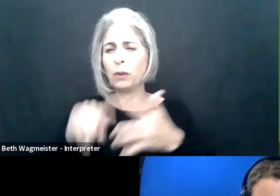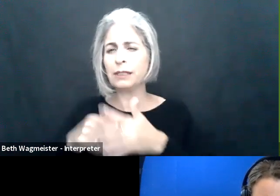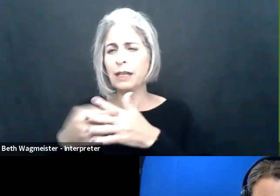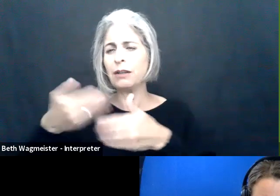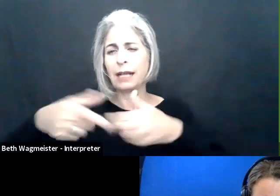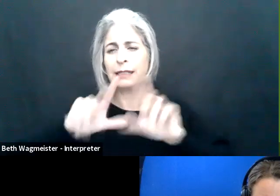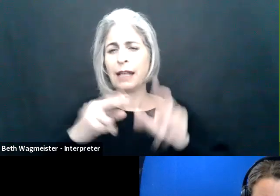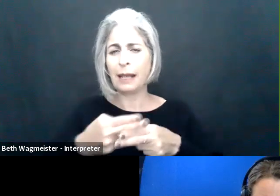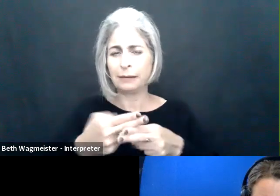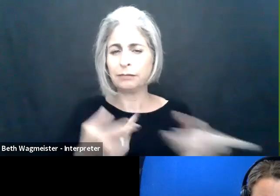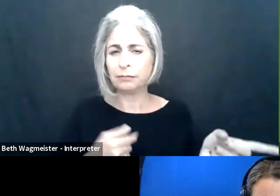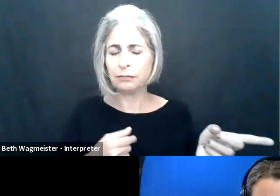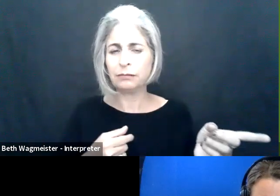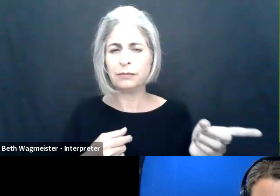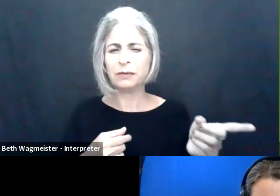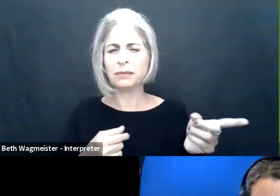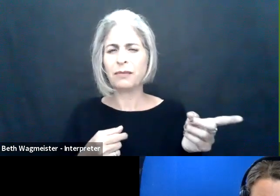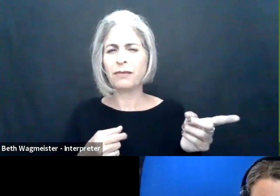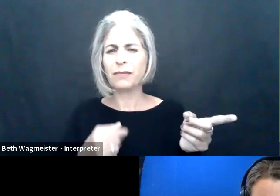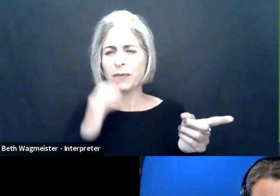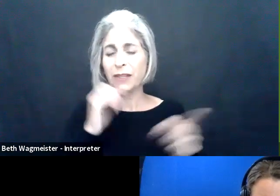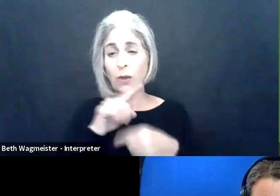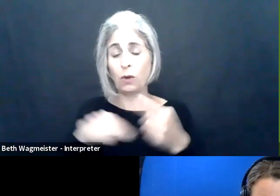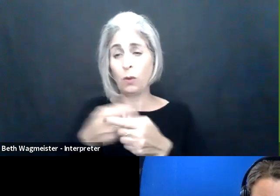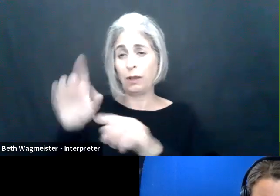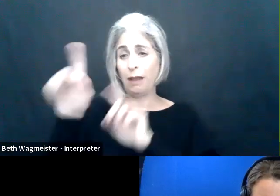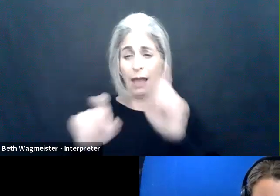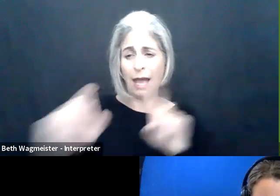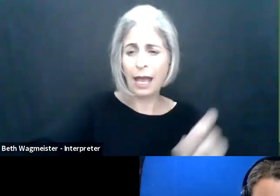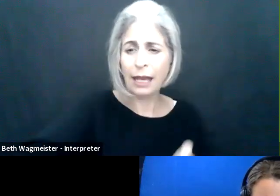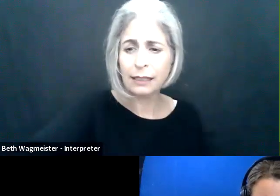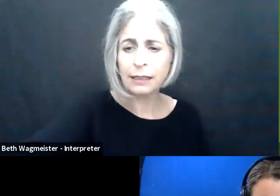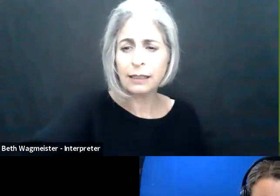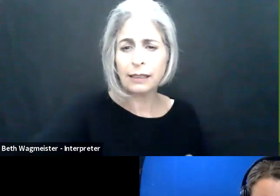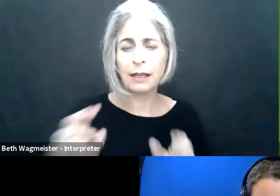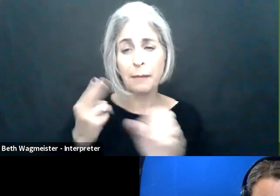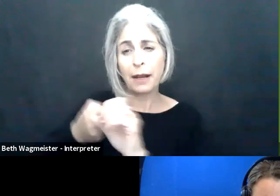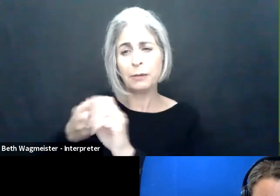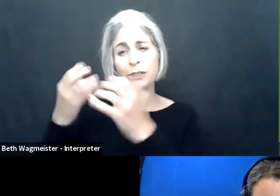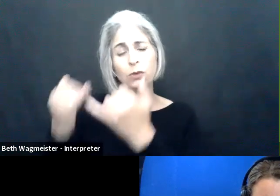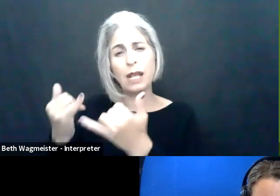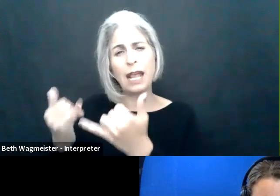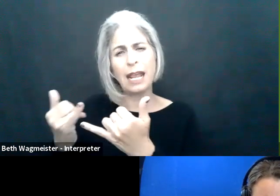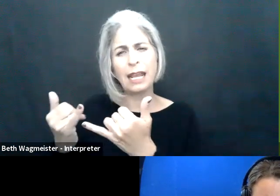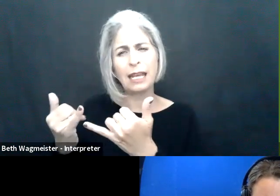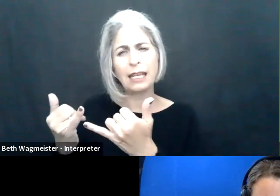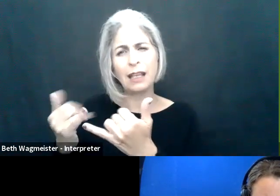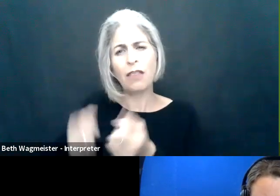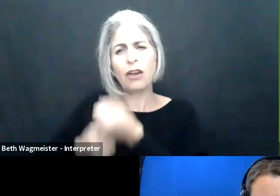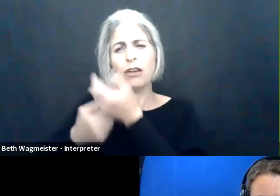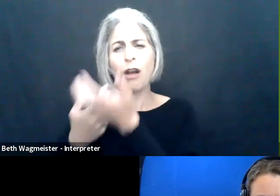for workplaces for persons with I want to emphasize before we get started -- next slide, please.